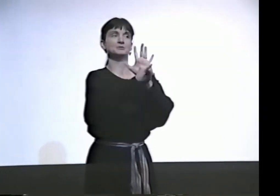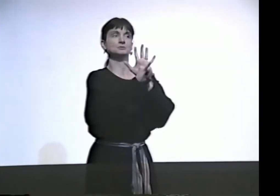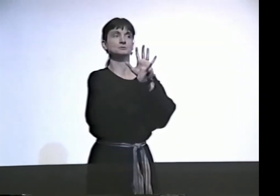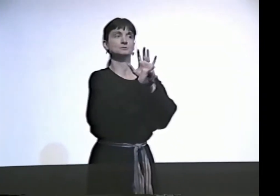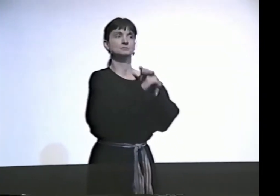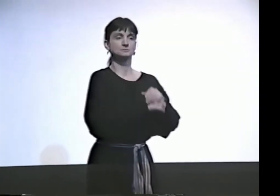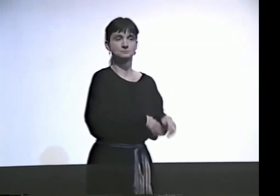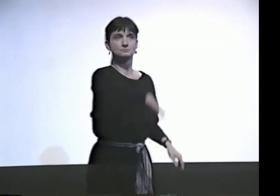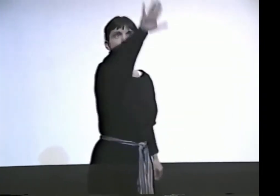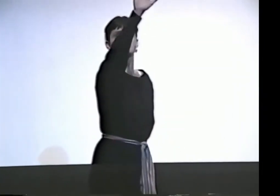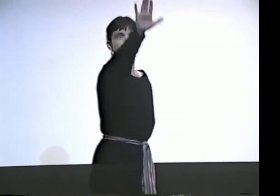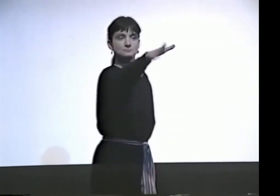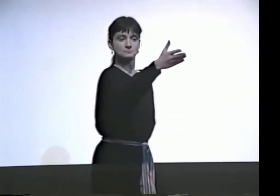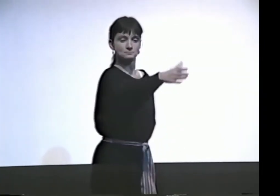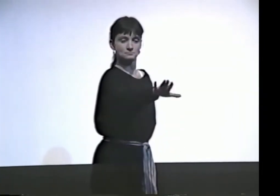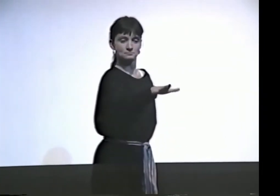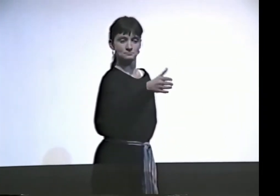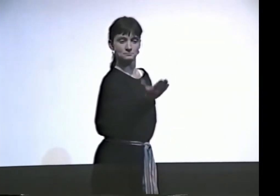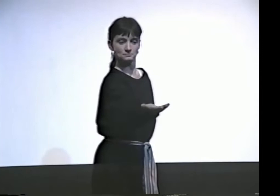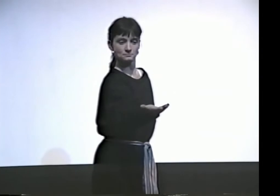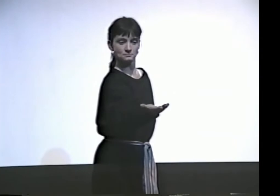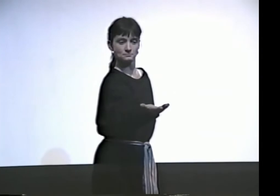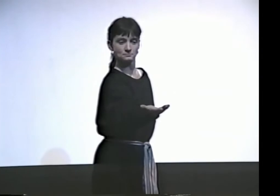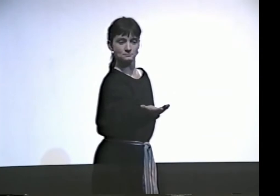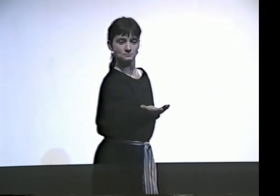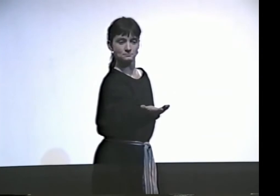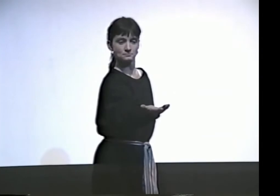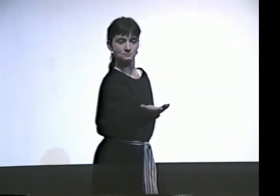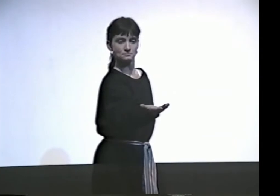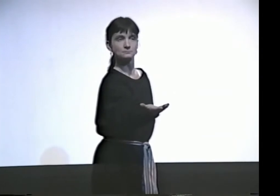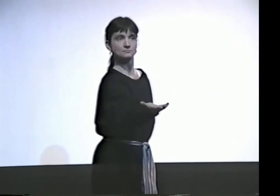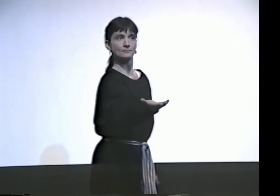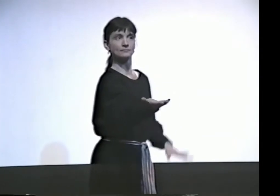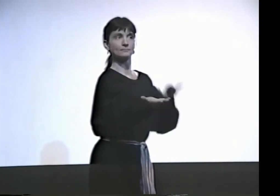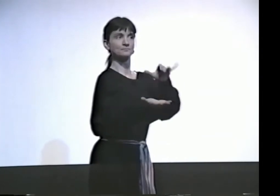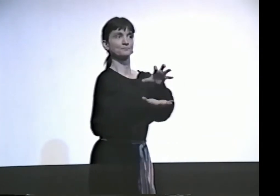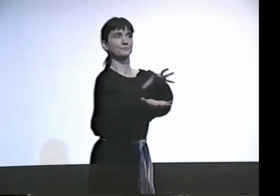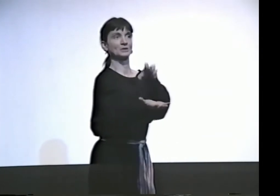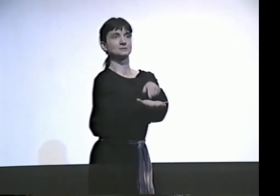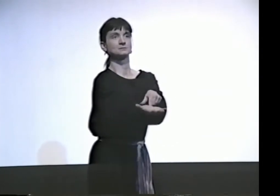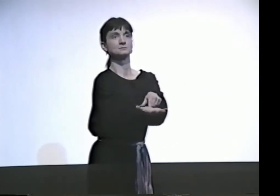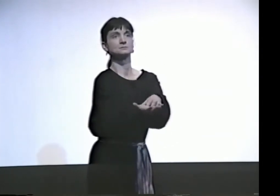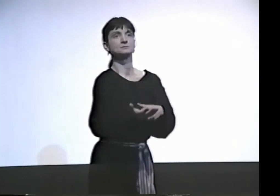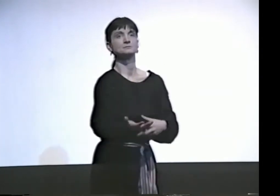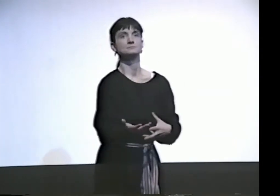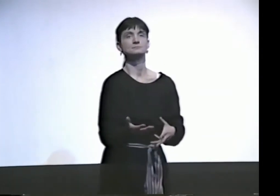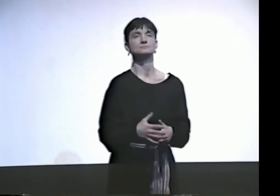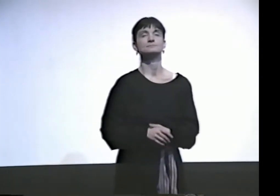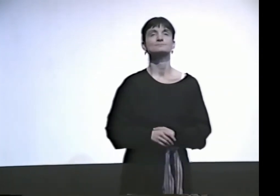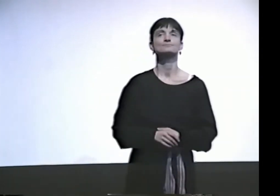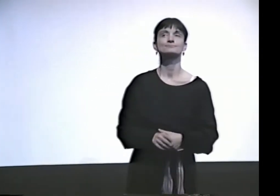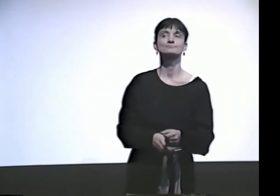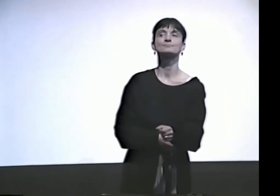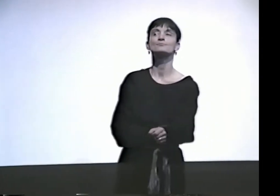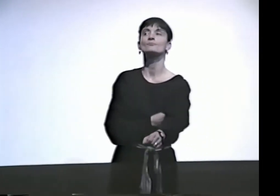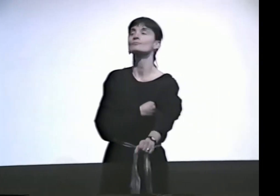I LIKE TO END WITH FROZEN IMAGES-- I ALWAYS TEND TO DO THAT-- LIKE THE PAPERS FALLING ON THE GROUND, STIFF.